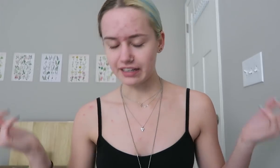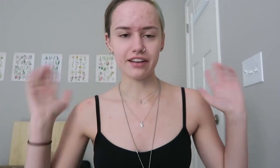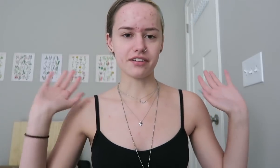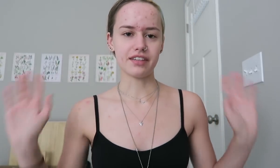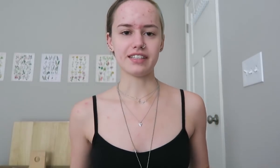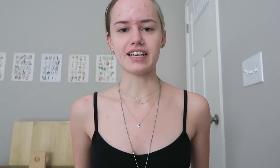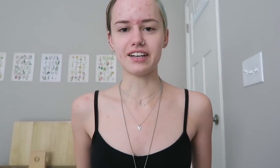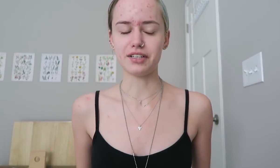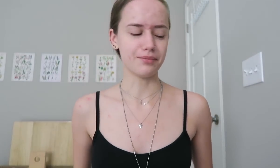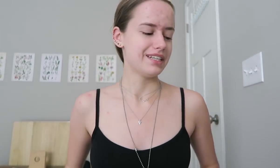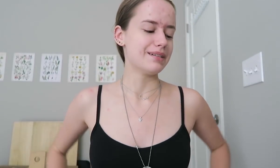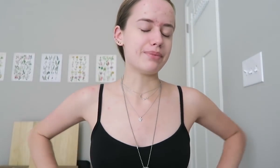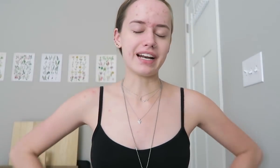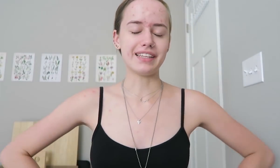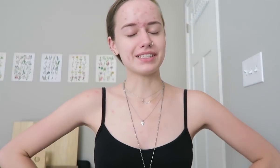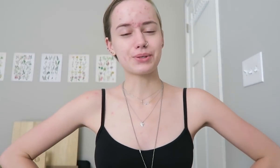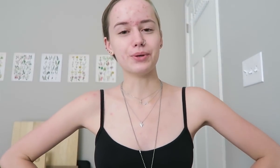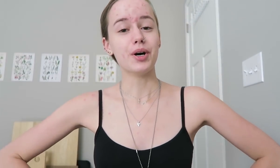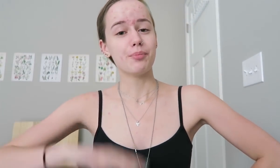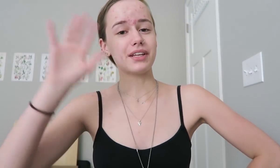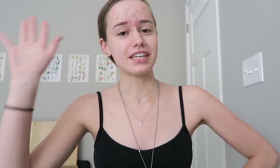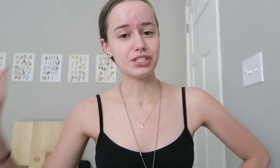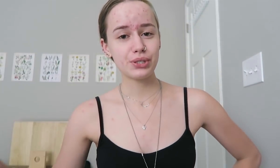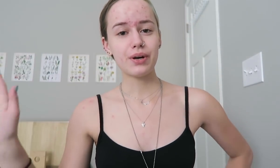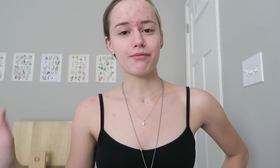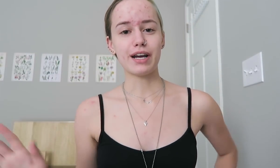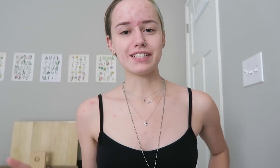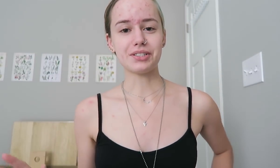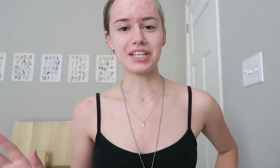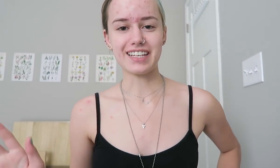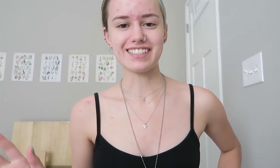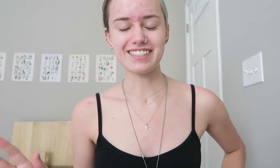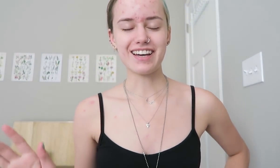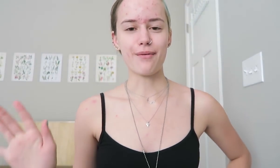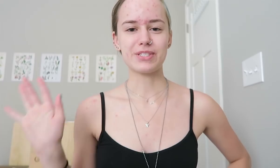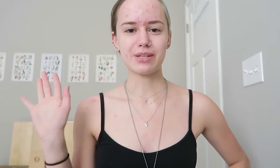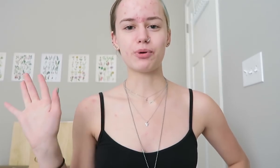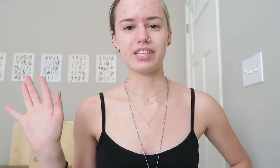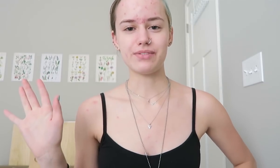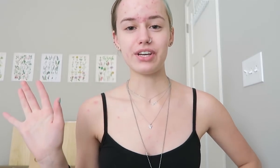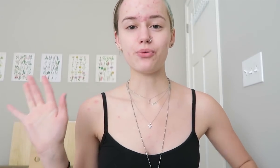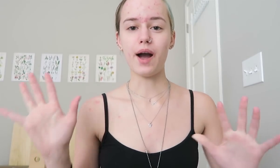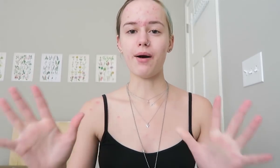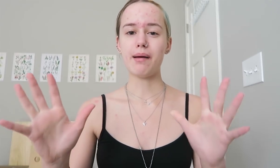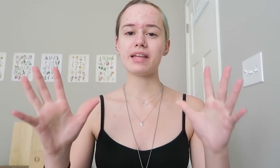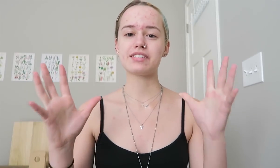Uh, other things. I don't know but I think it's cool but they do offer ASL classes obviously the point of the video, wow.